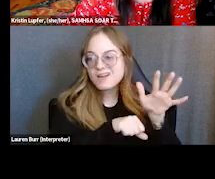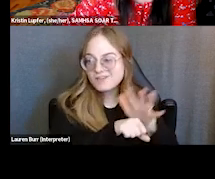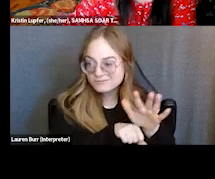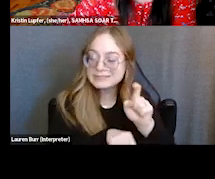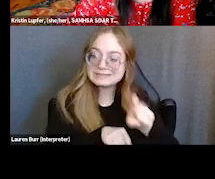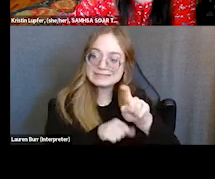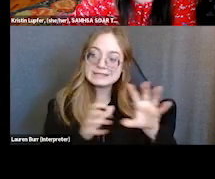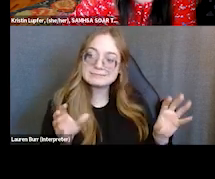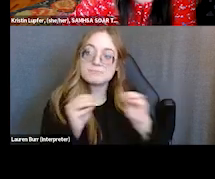Okay, thanks.